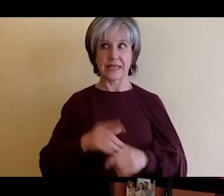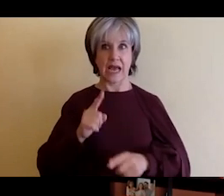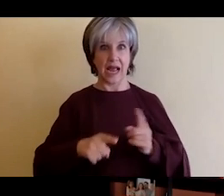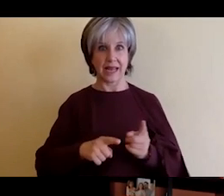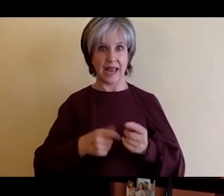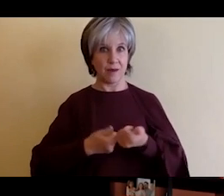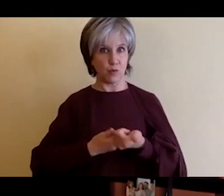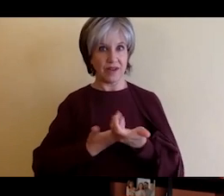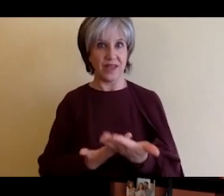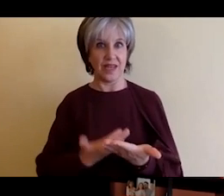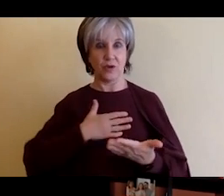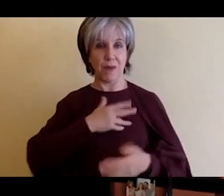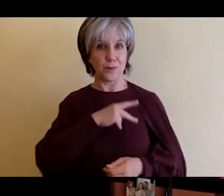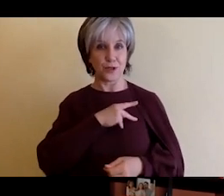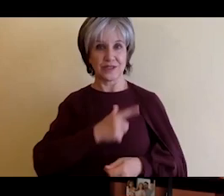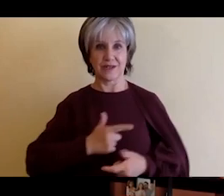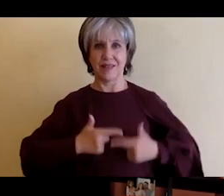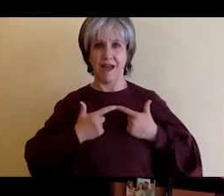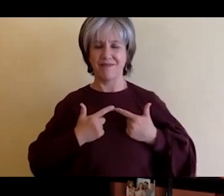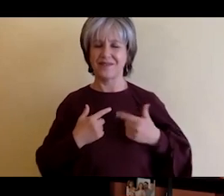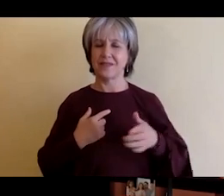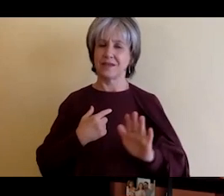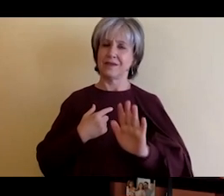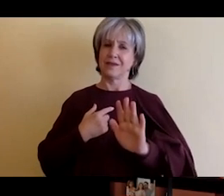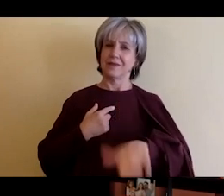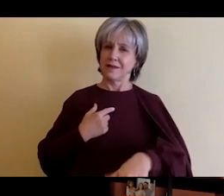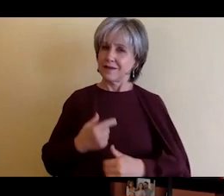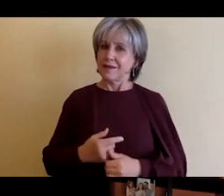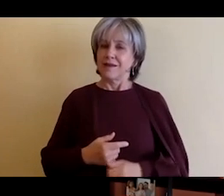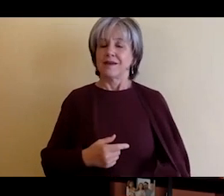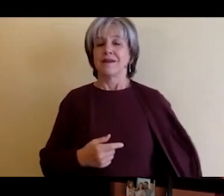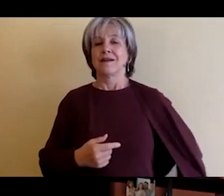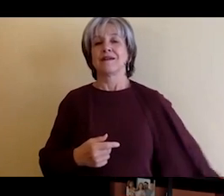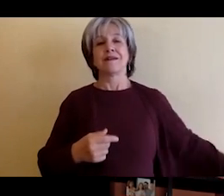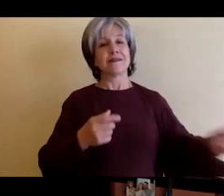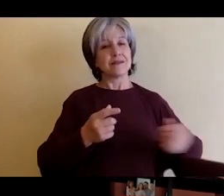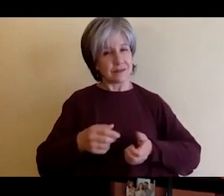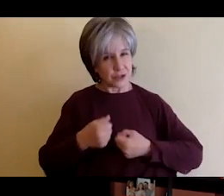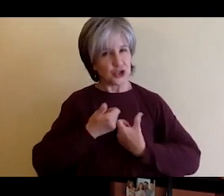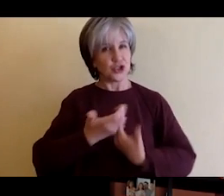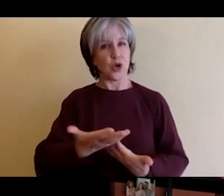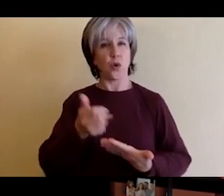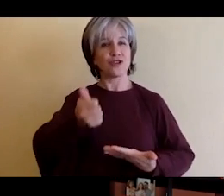be honest about who you are, the things you like um because that's what makes connections. That's what makes connections, and that's